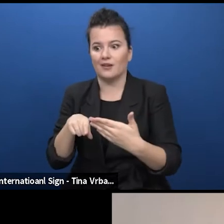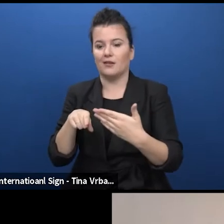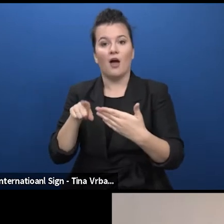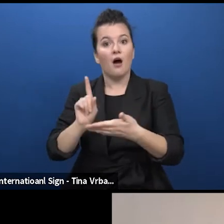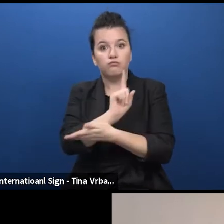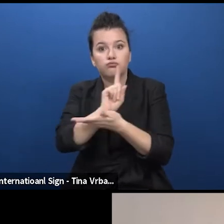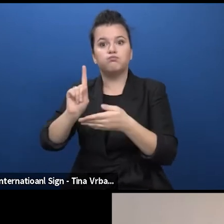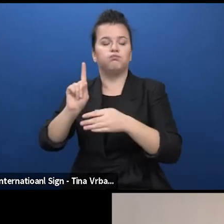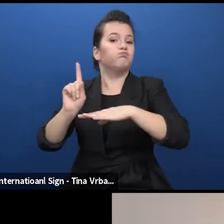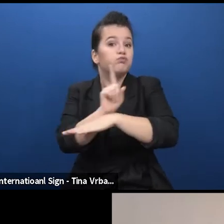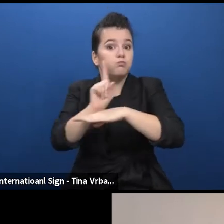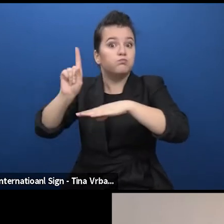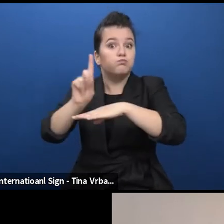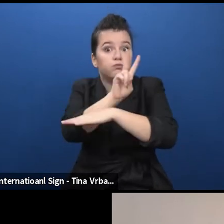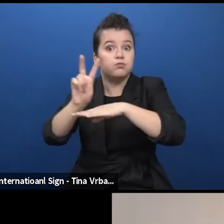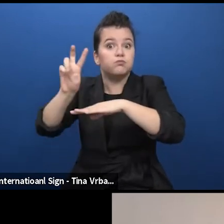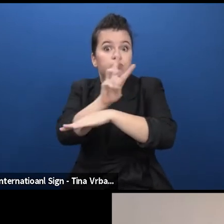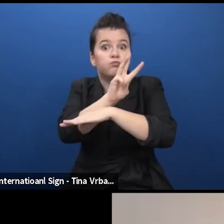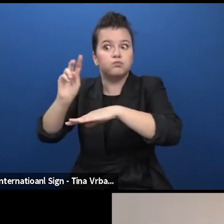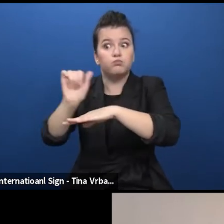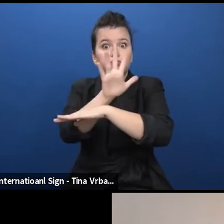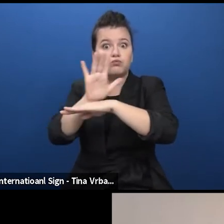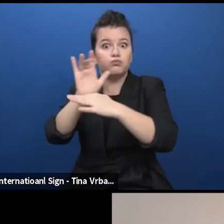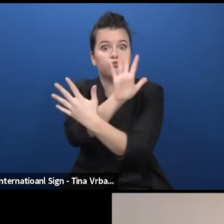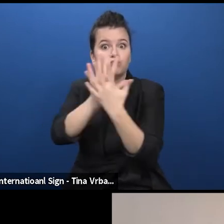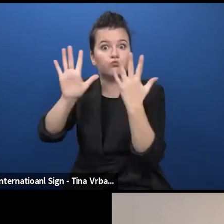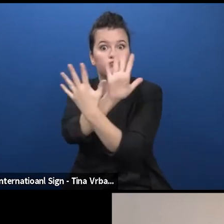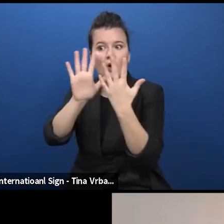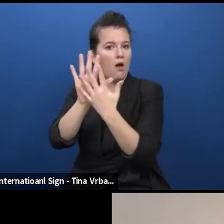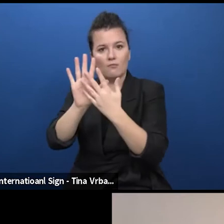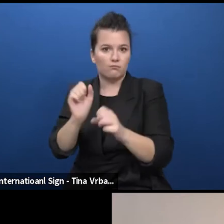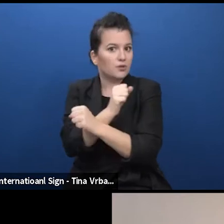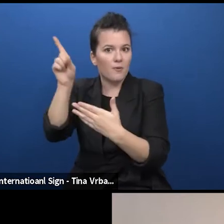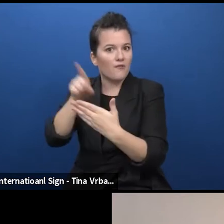of the human being, all ages and starting from the way we raise and educate children,